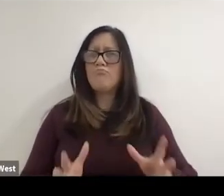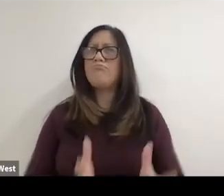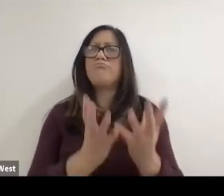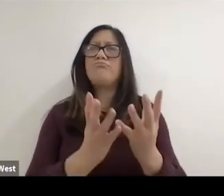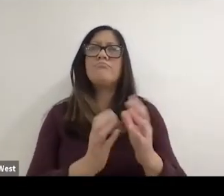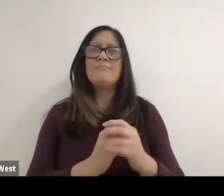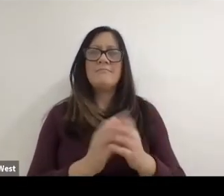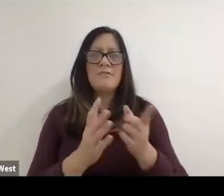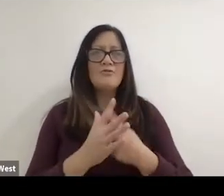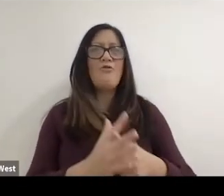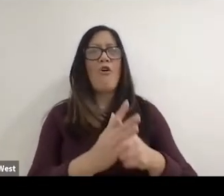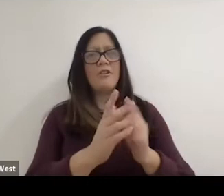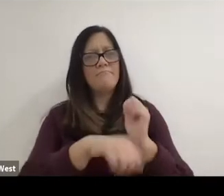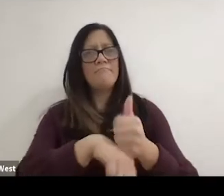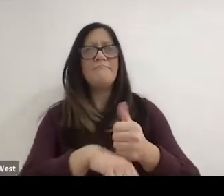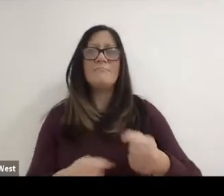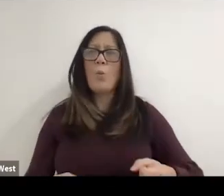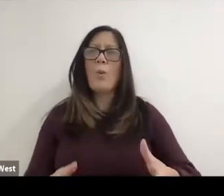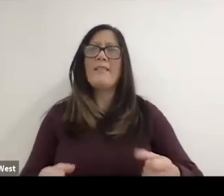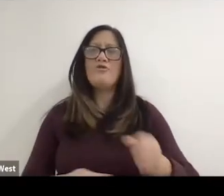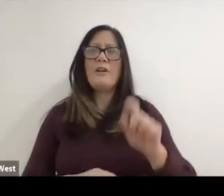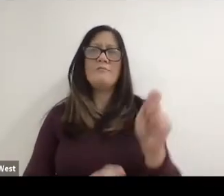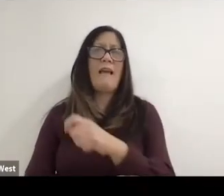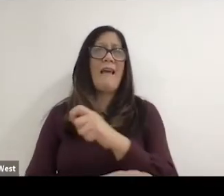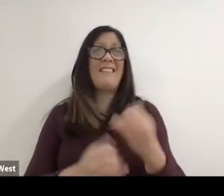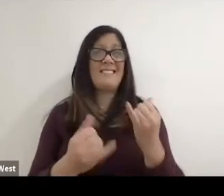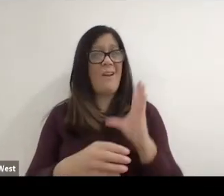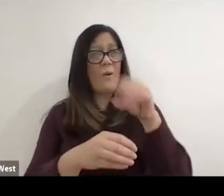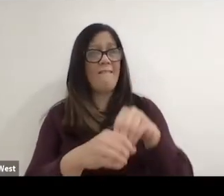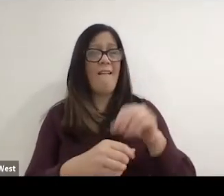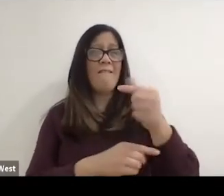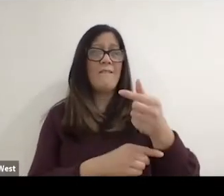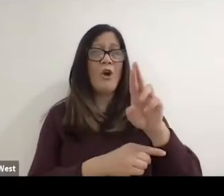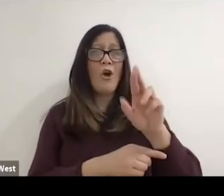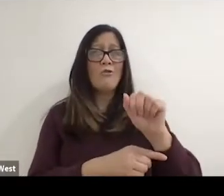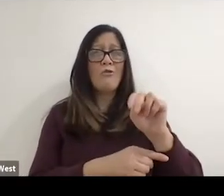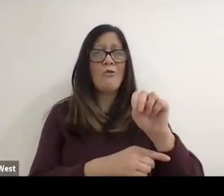tennis to the highest level now where it's in the Grand Slam tournaments.